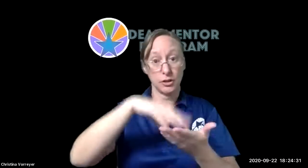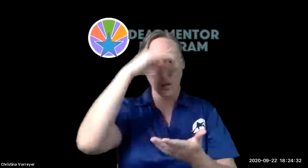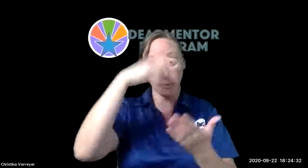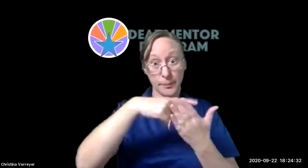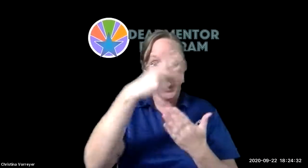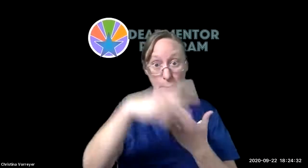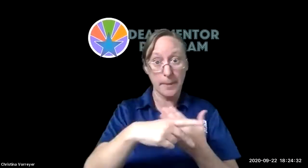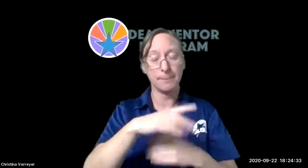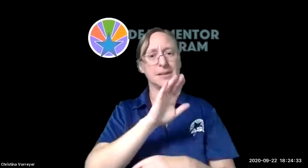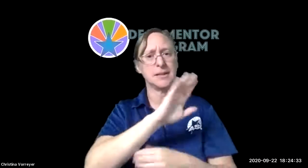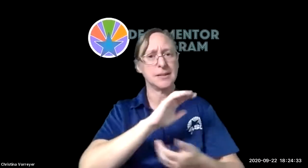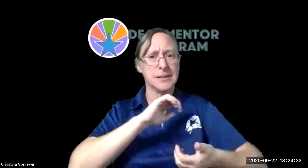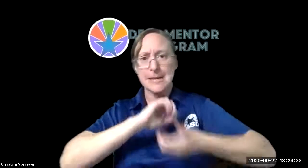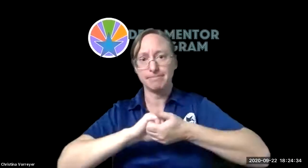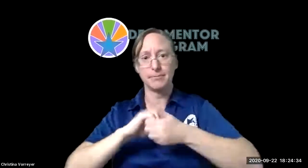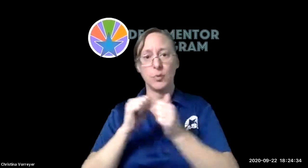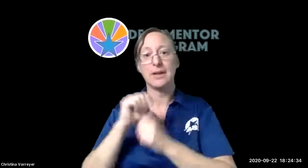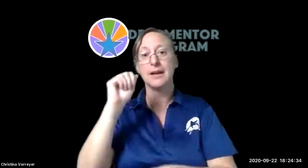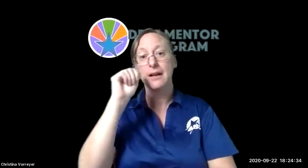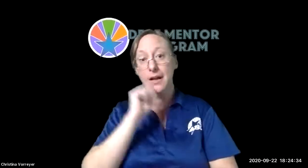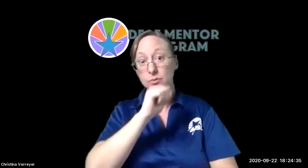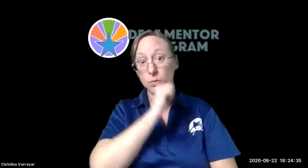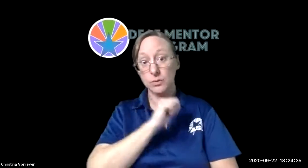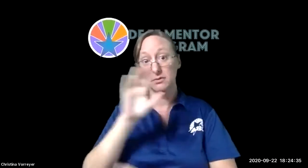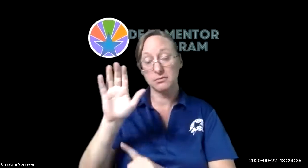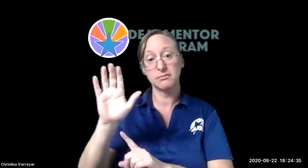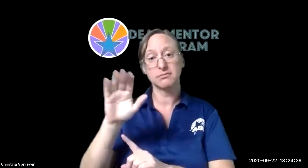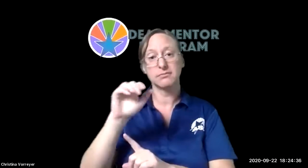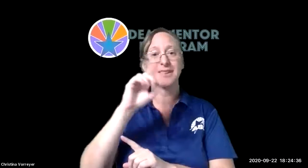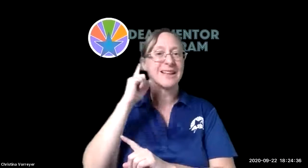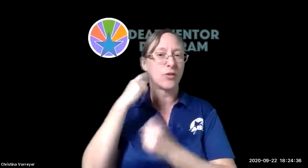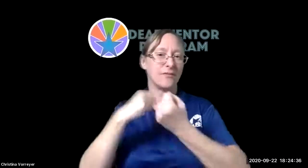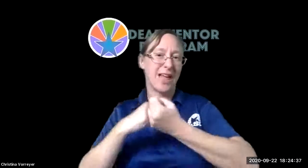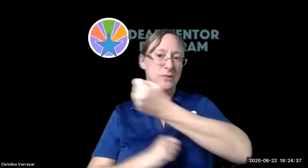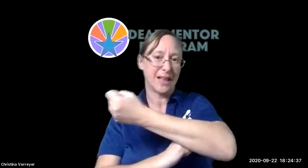and we've been very grateful to the early learning program and their